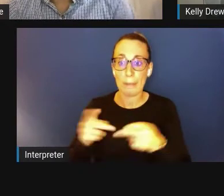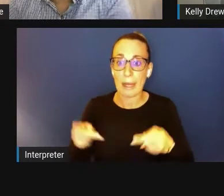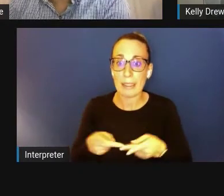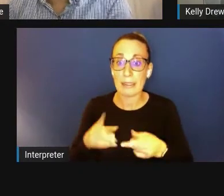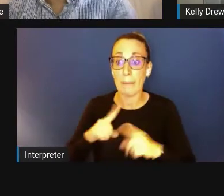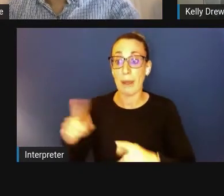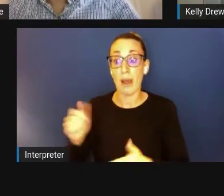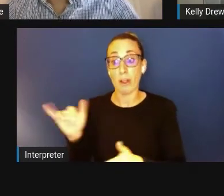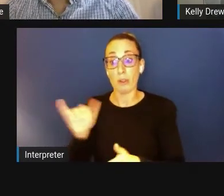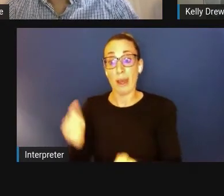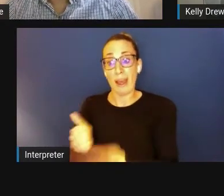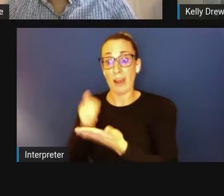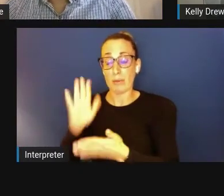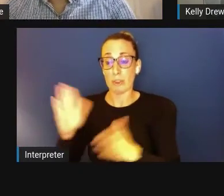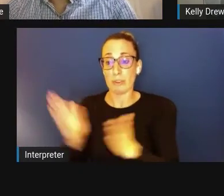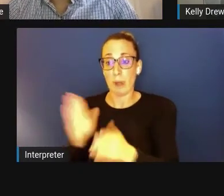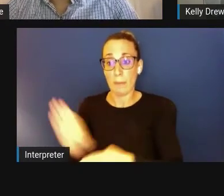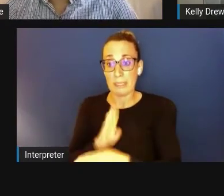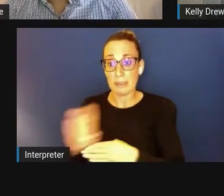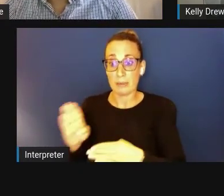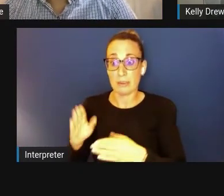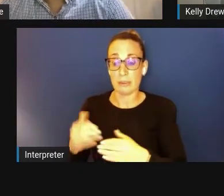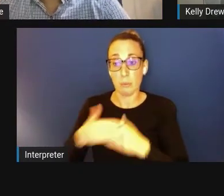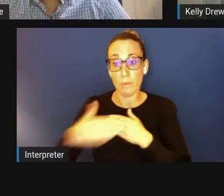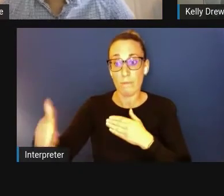move the technology the forward. So could you talk a little bit about that?